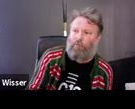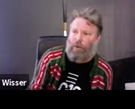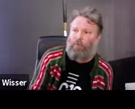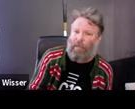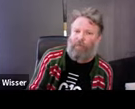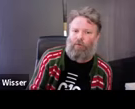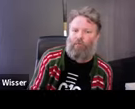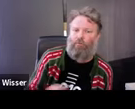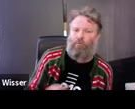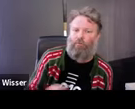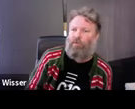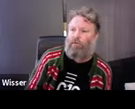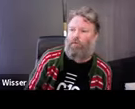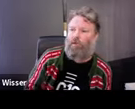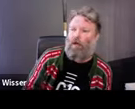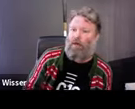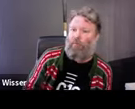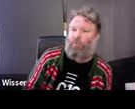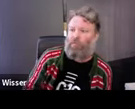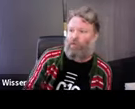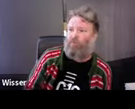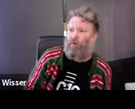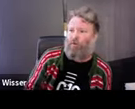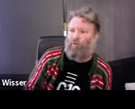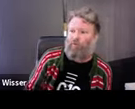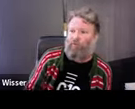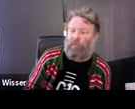the regenerative farming movement because that's exactly what they're